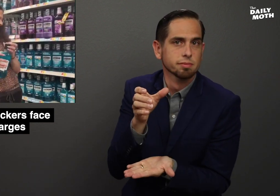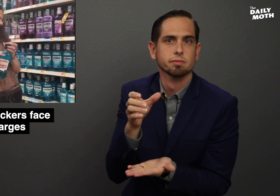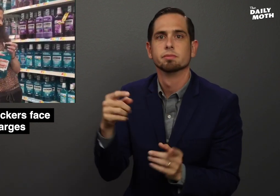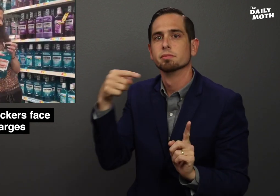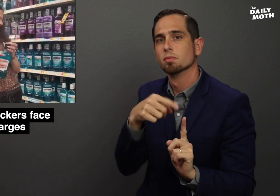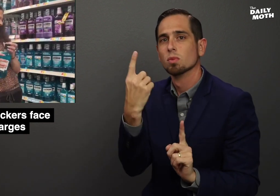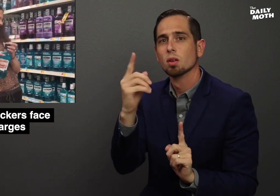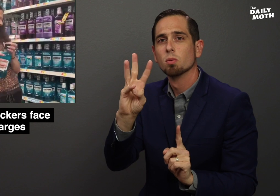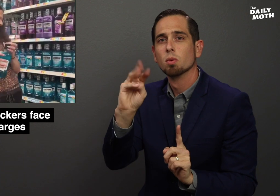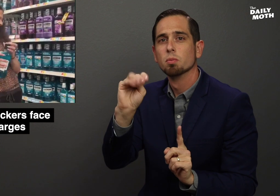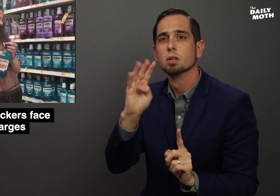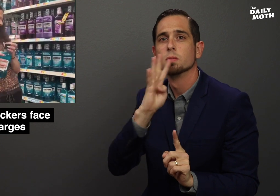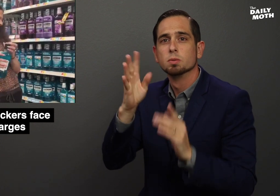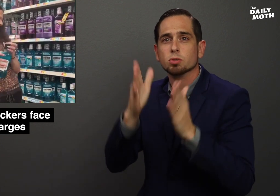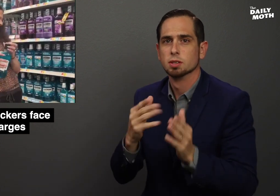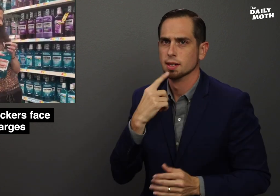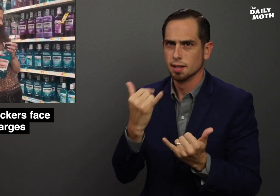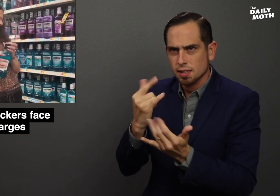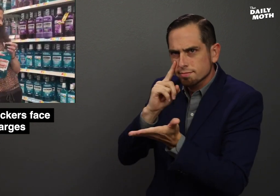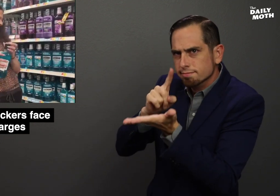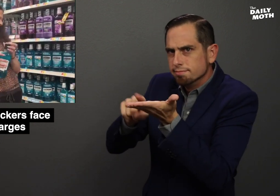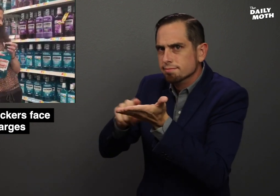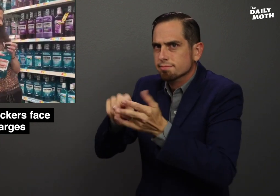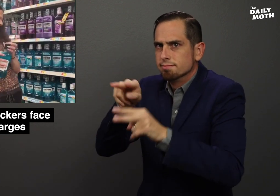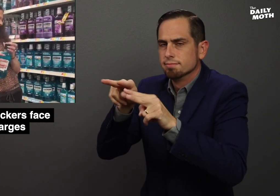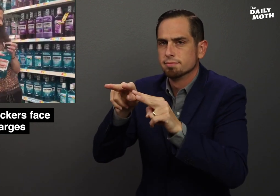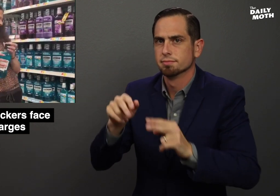A Walmart spokesperson said they are investigating it.